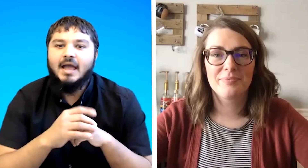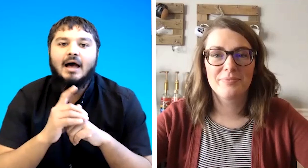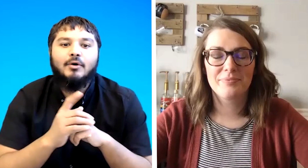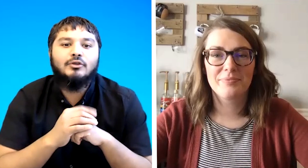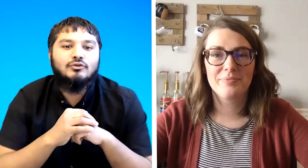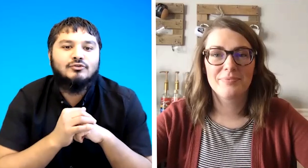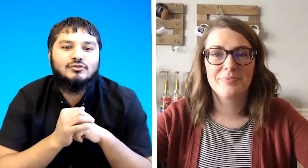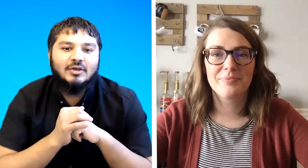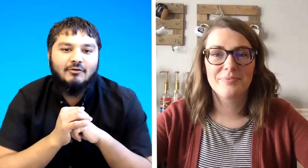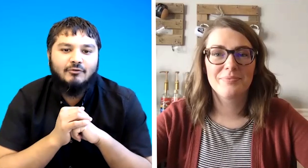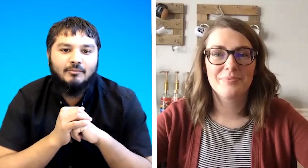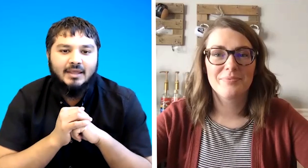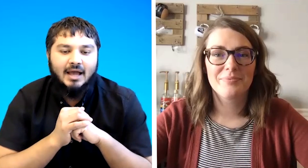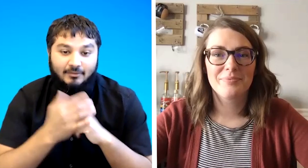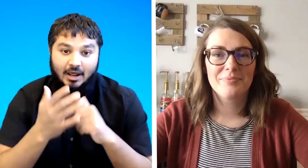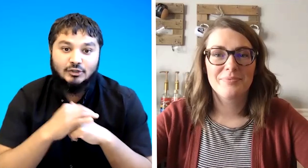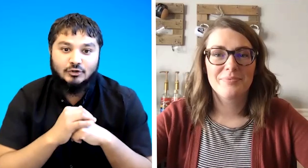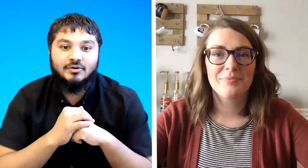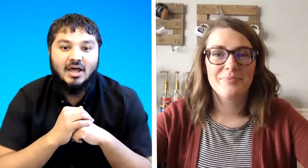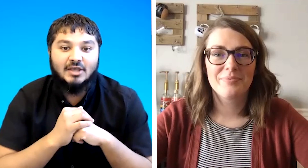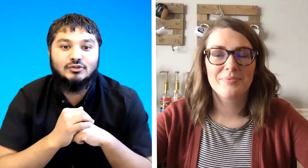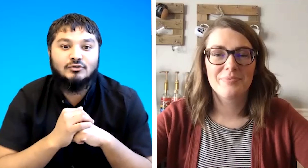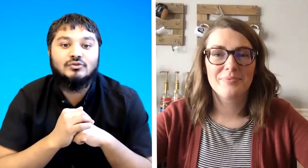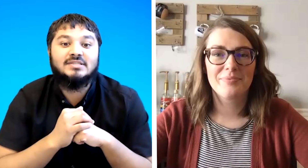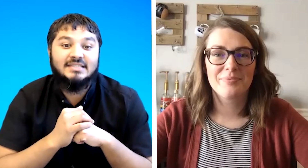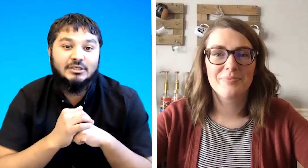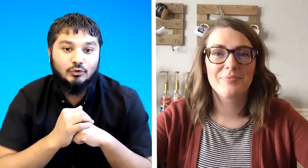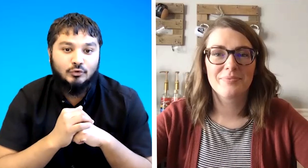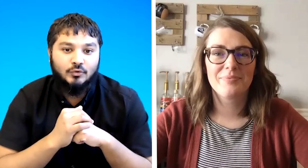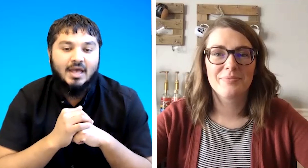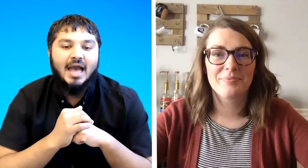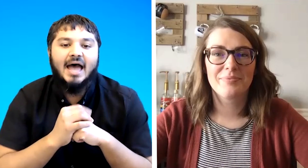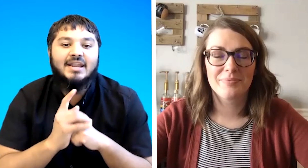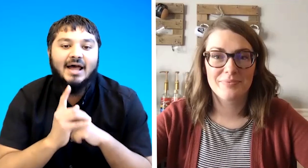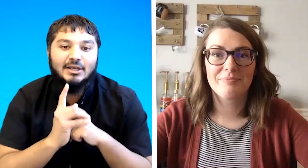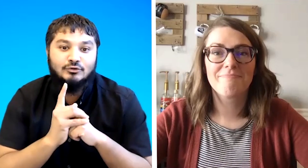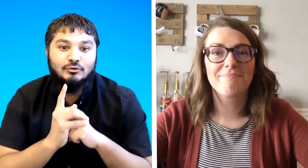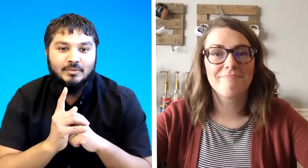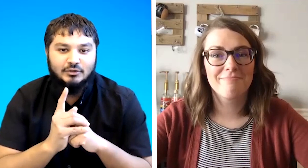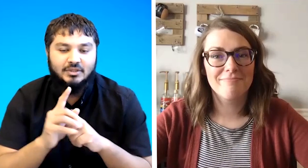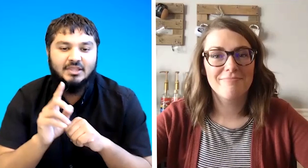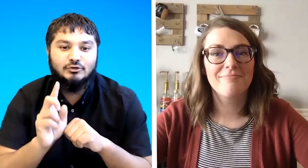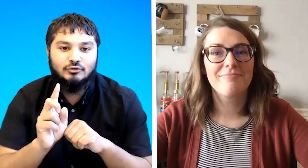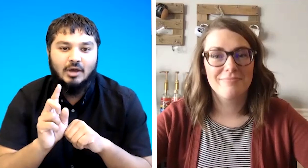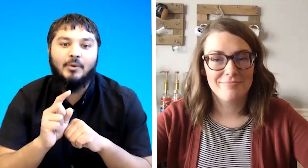i want you to sign for me i'll show nice to see you and nice to meet you the other two i want